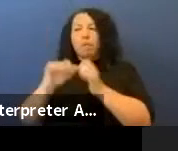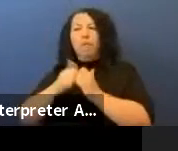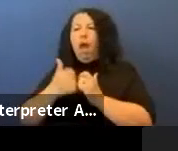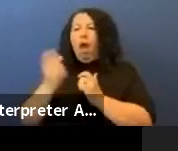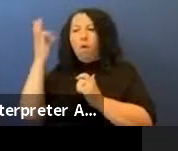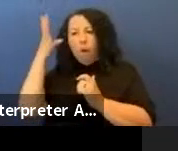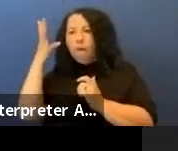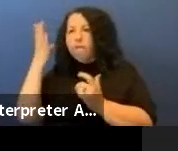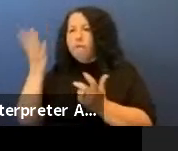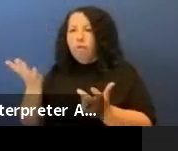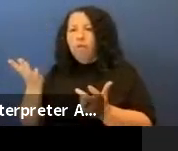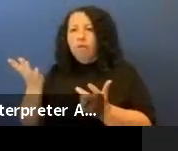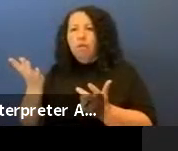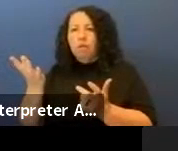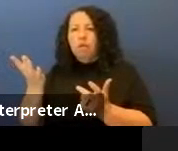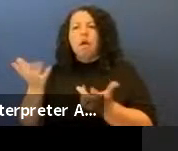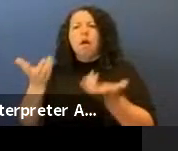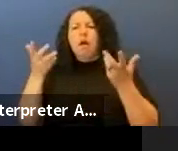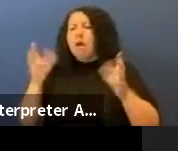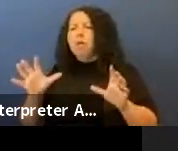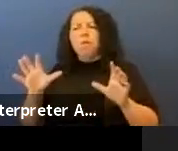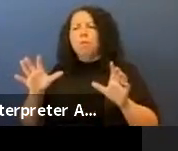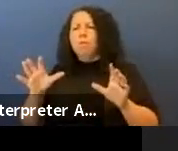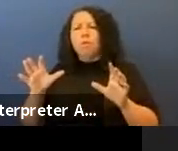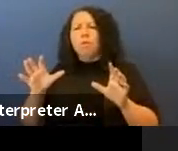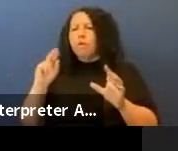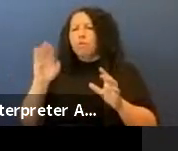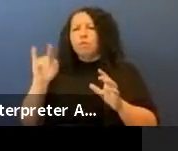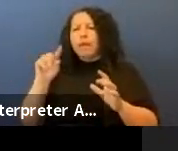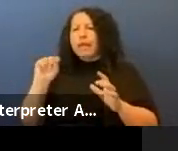want the racist books to be burned. I don't want